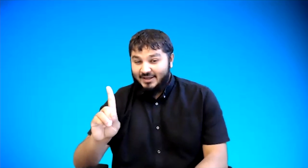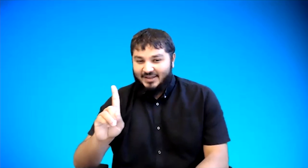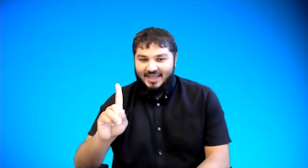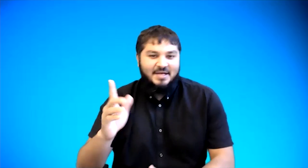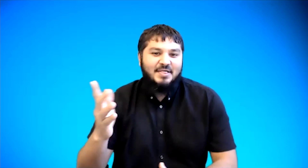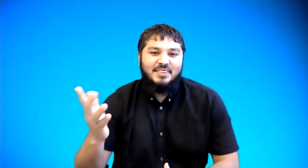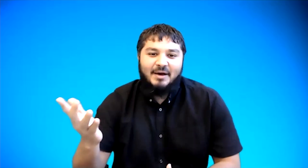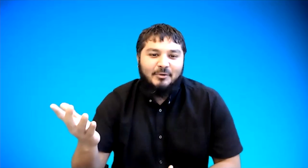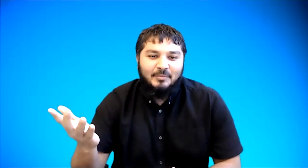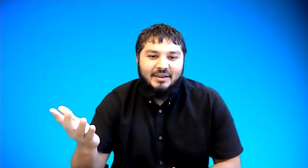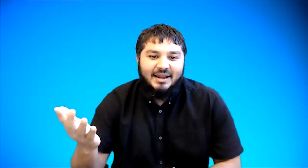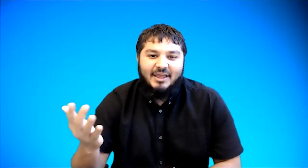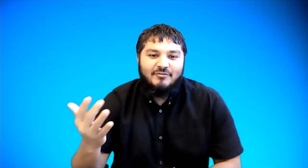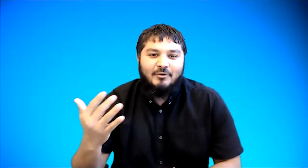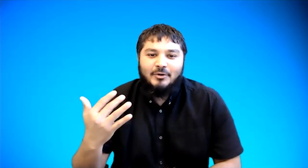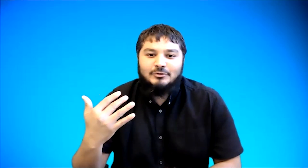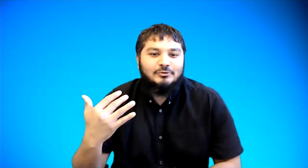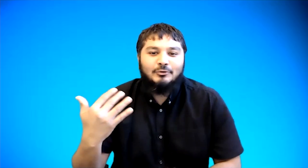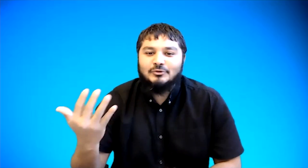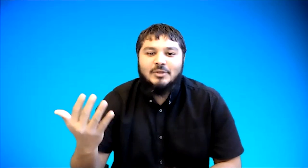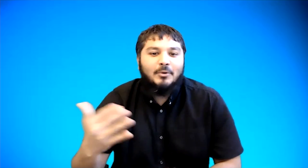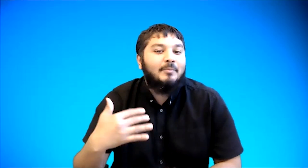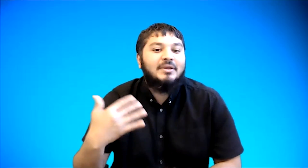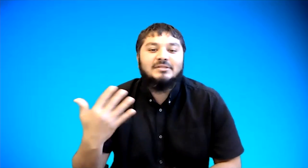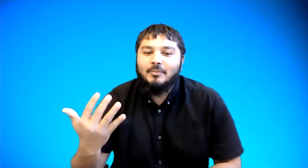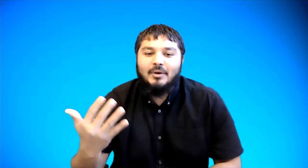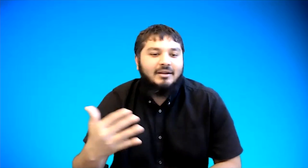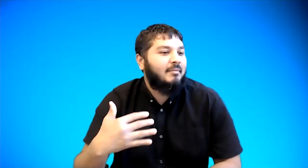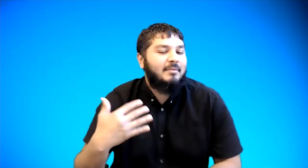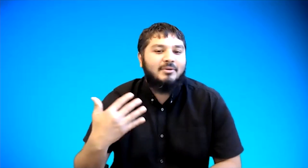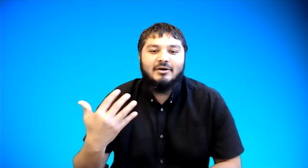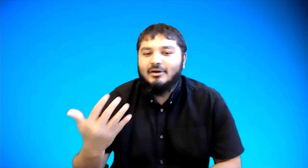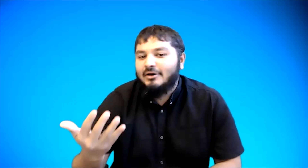okay that would be like if they want to talk to someone or meet someone it might be a girl